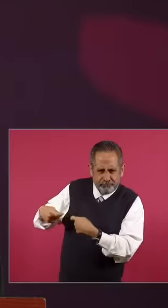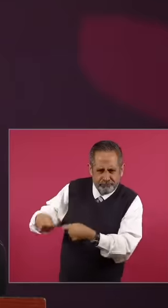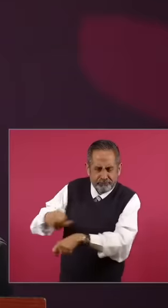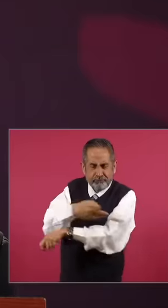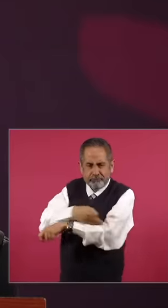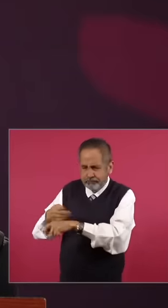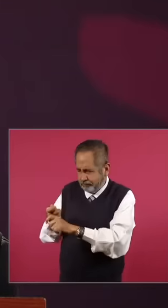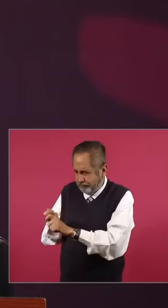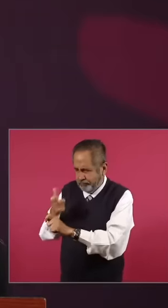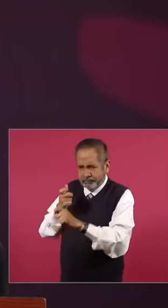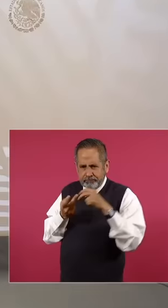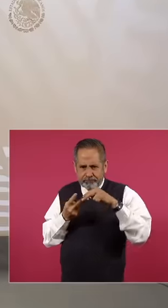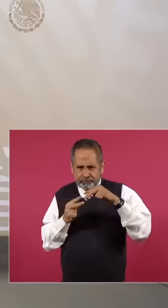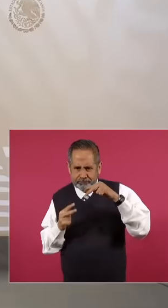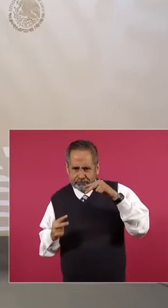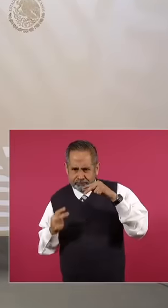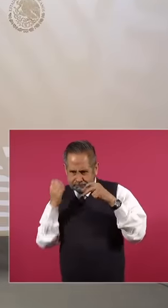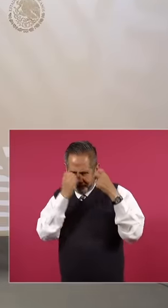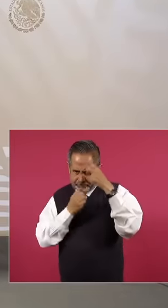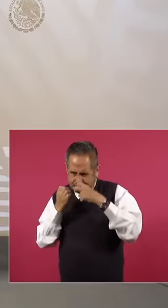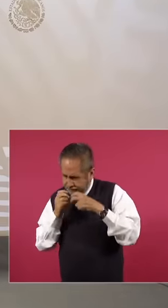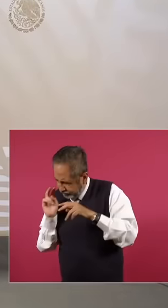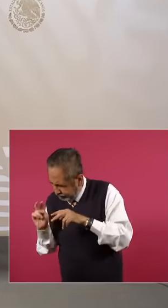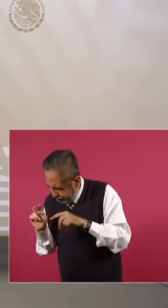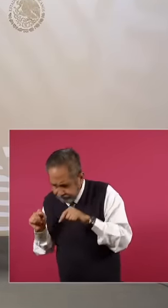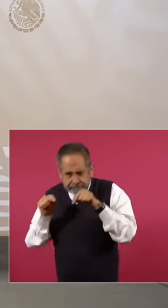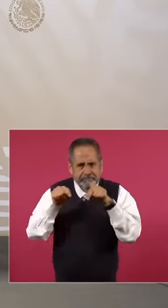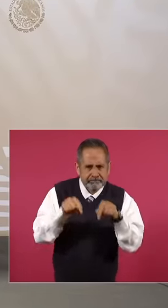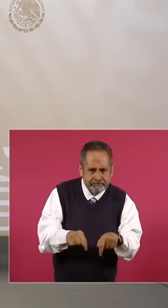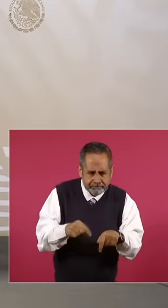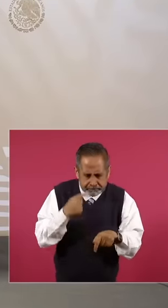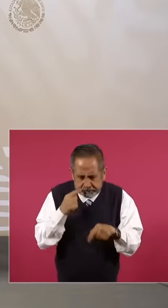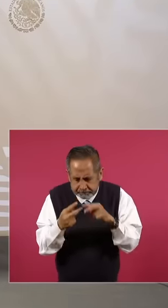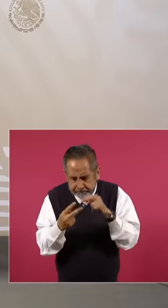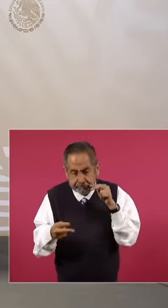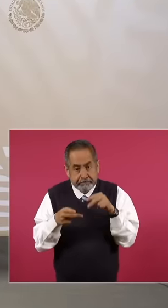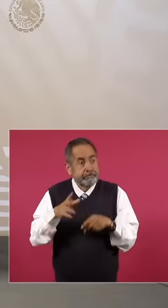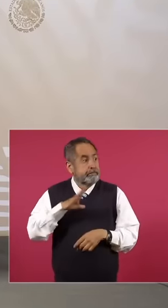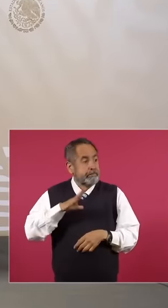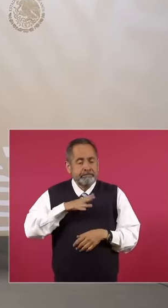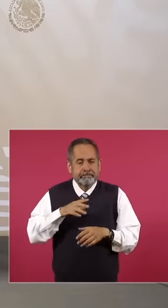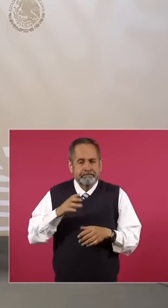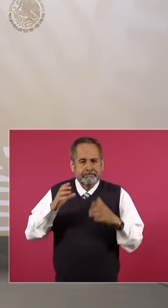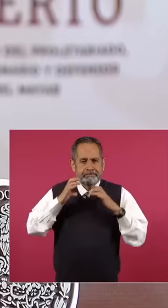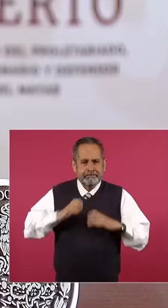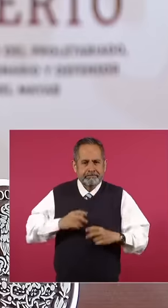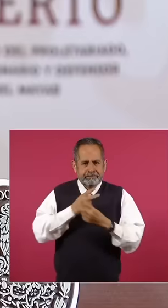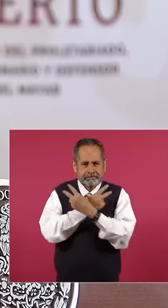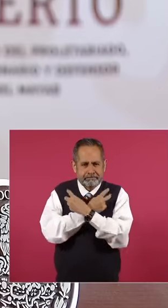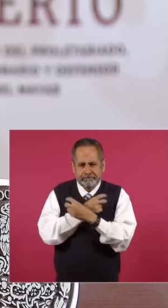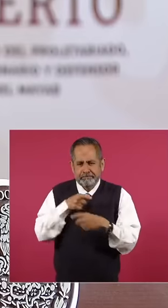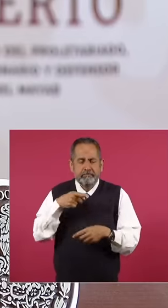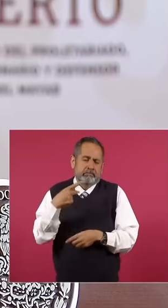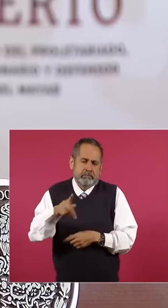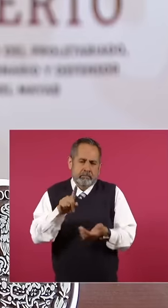too They took samples here because He had children also in Mexico because he came